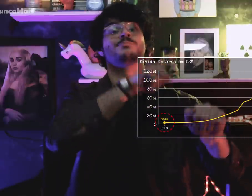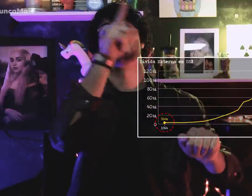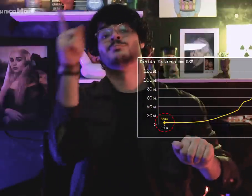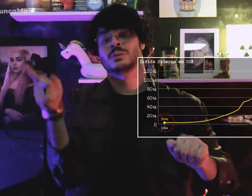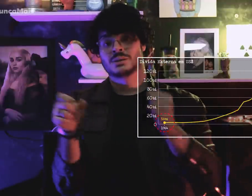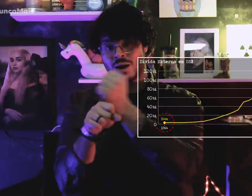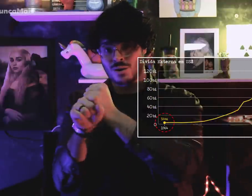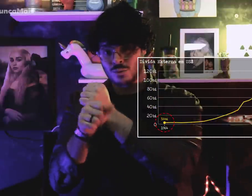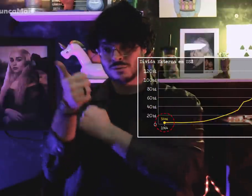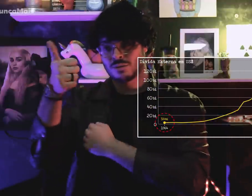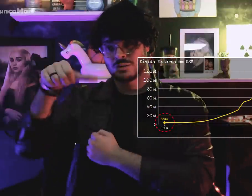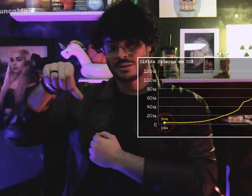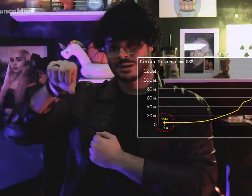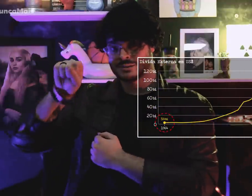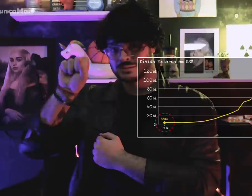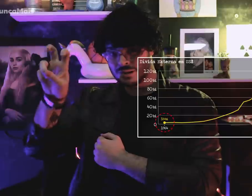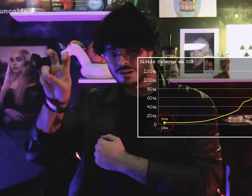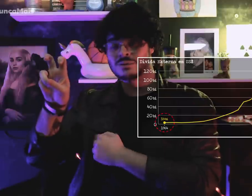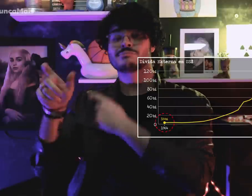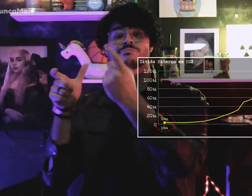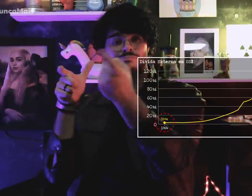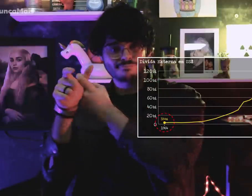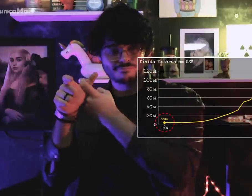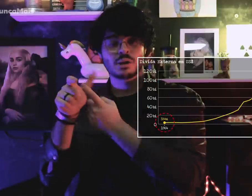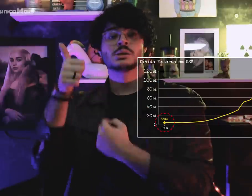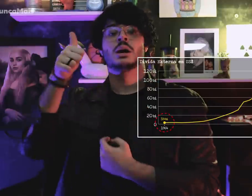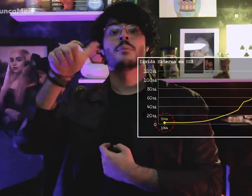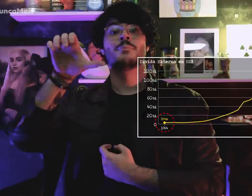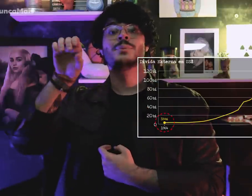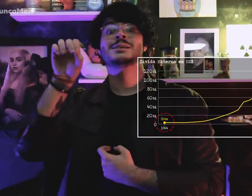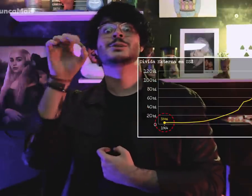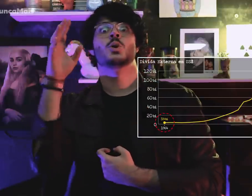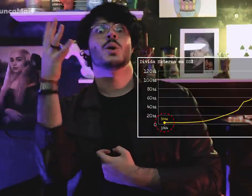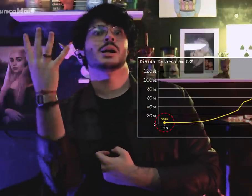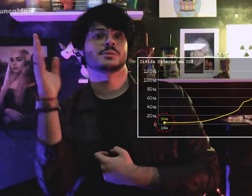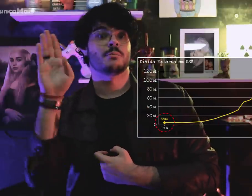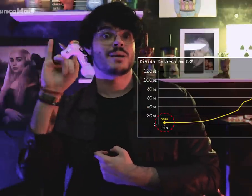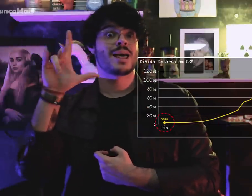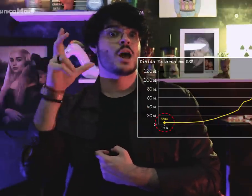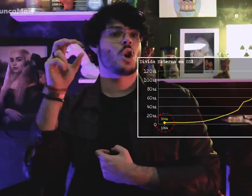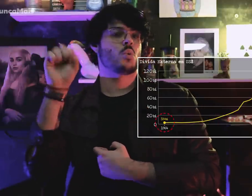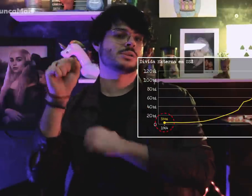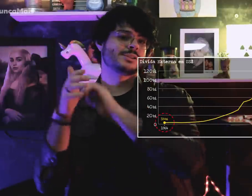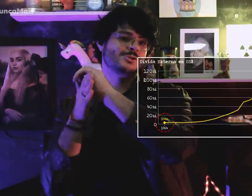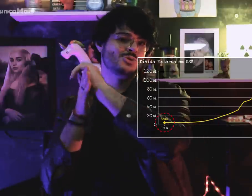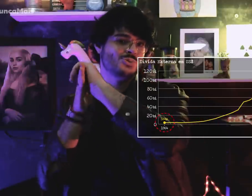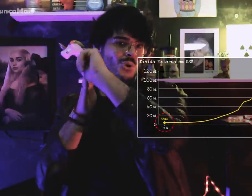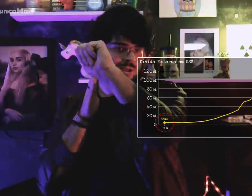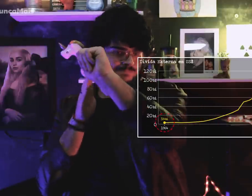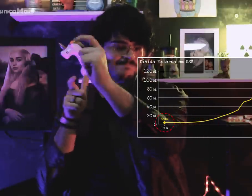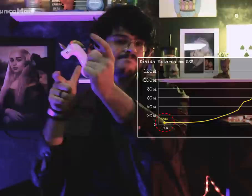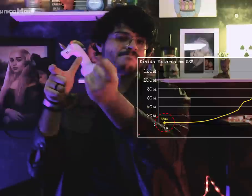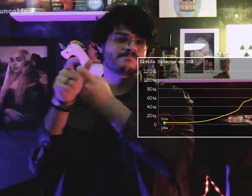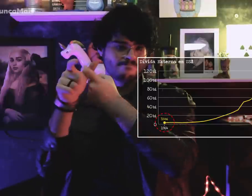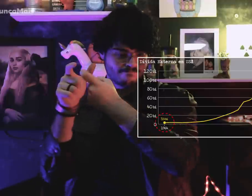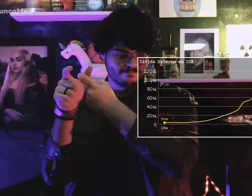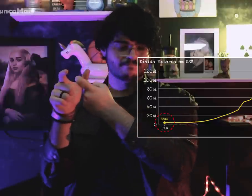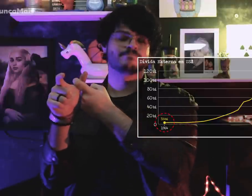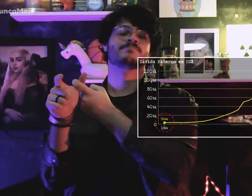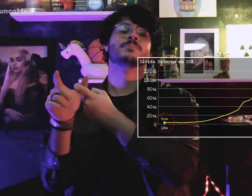para 104 bilhões de dólares em 1985.